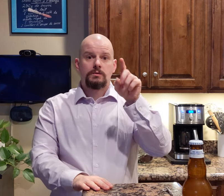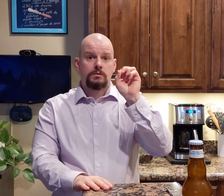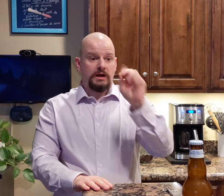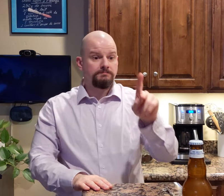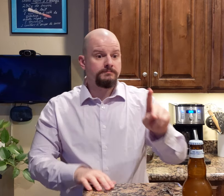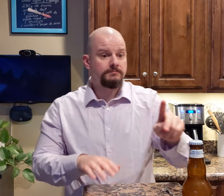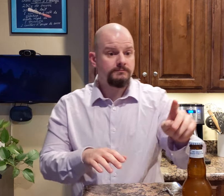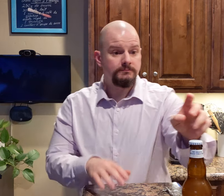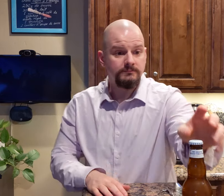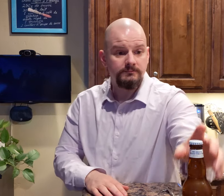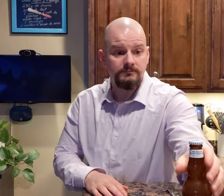All right.